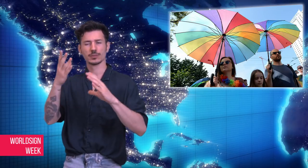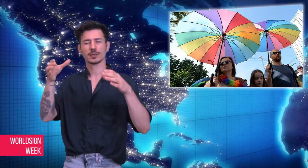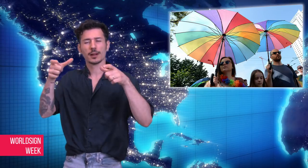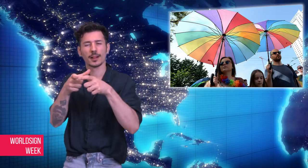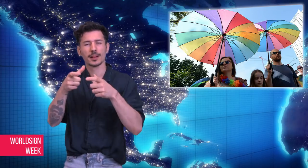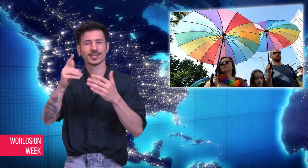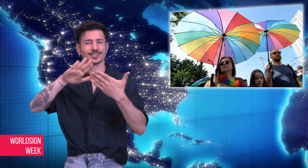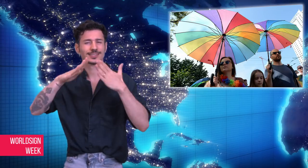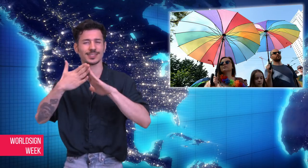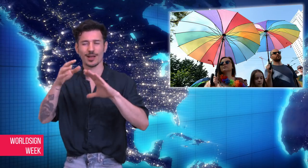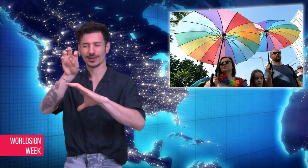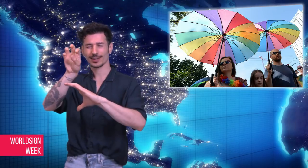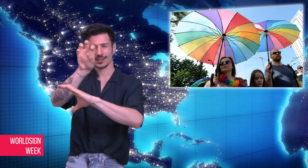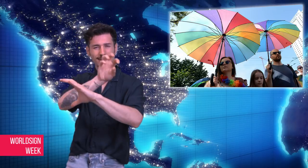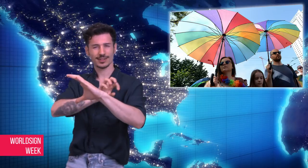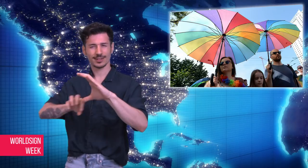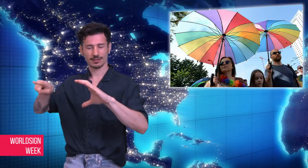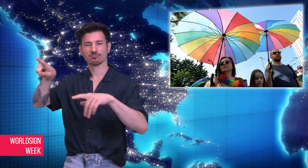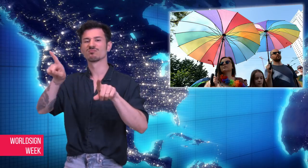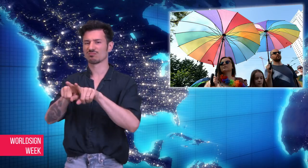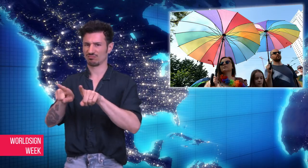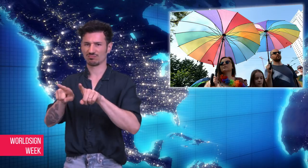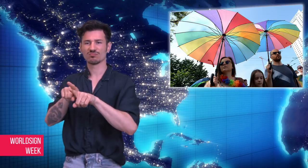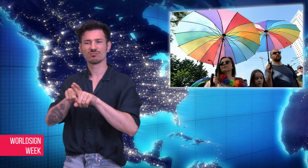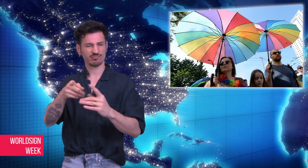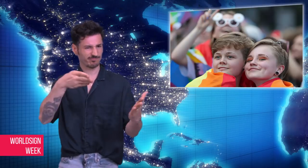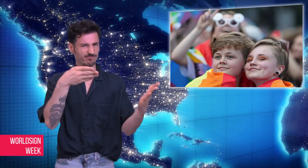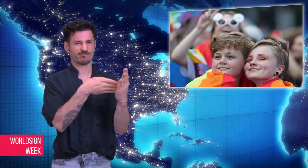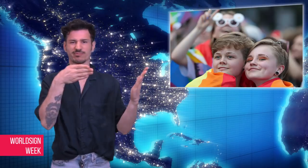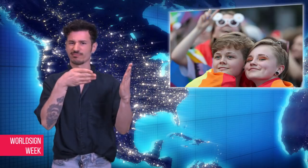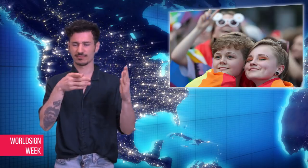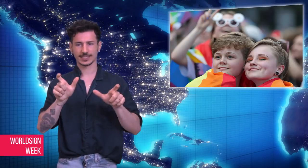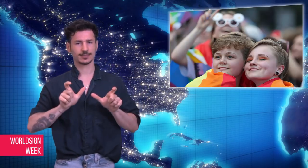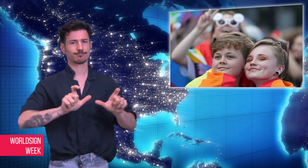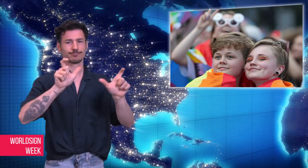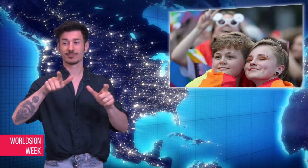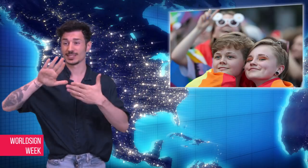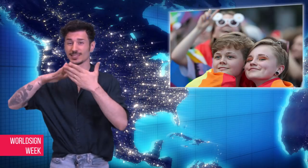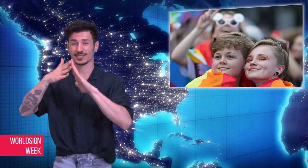municipalities as “LGBT free.” The political view of